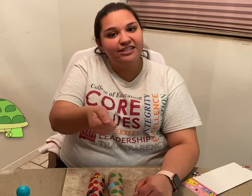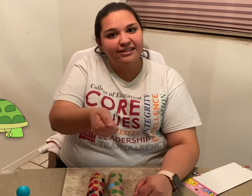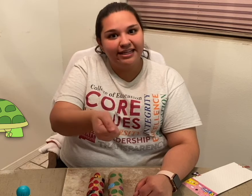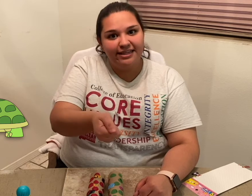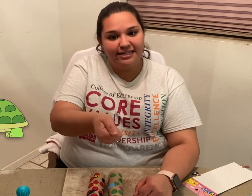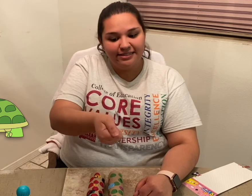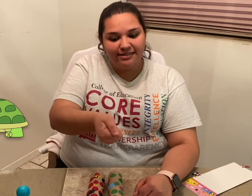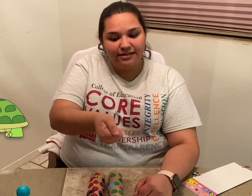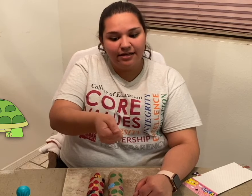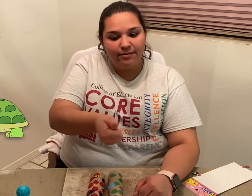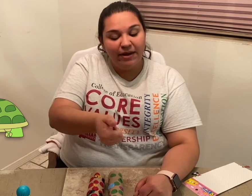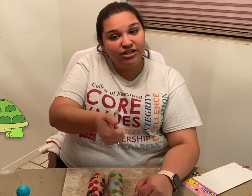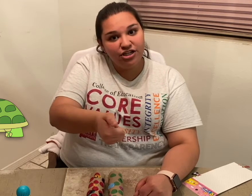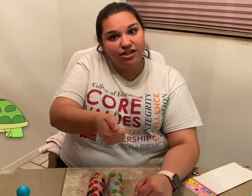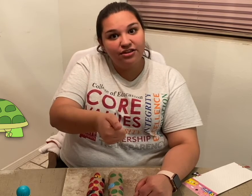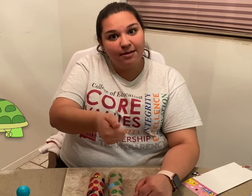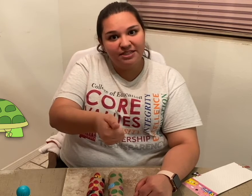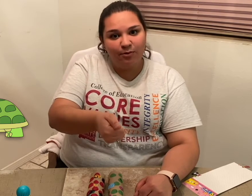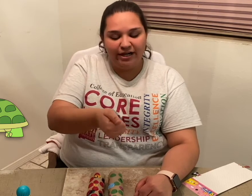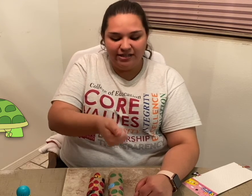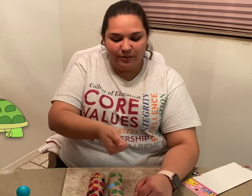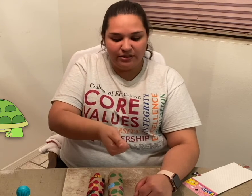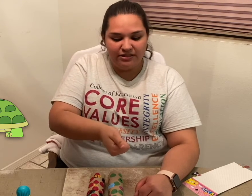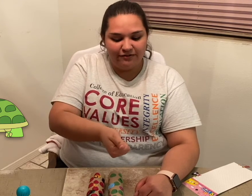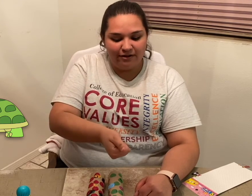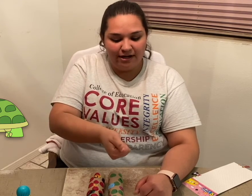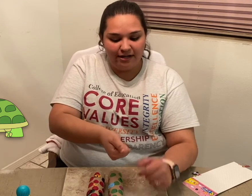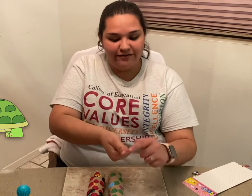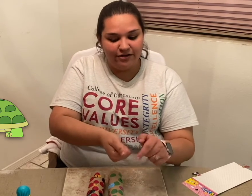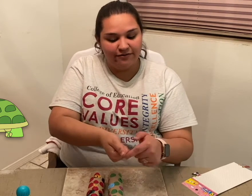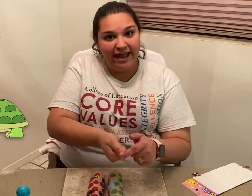like this *gestures* Make sure your thumb is pointing towards the front of your hand.